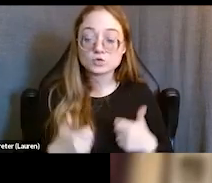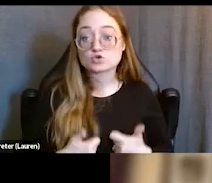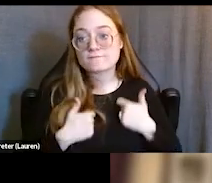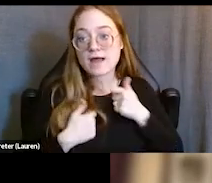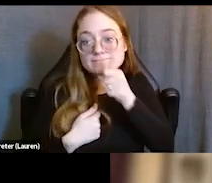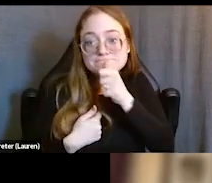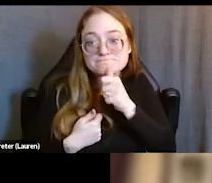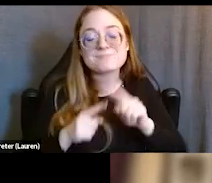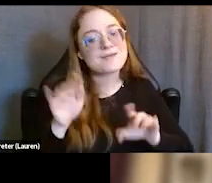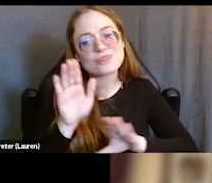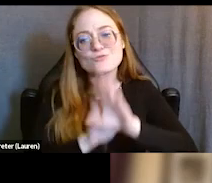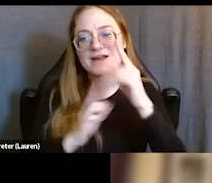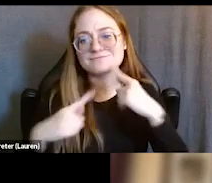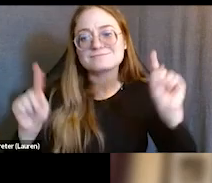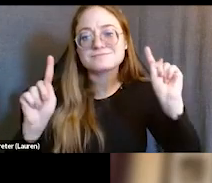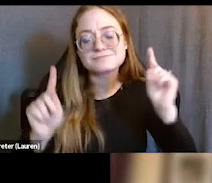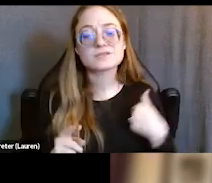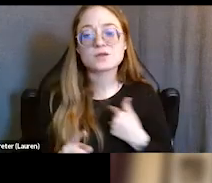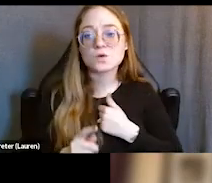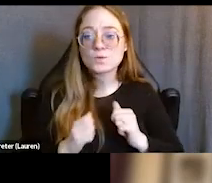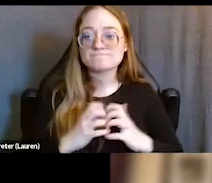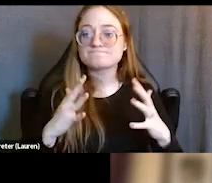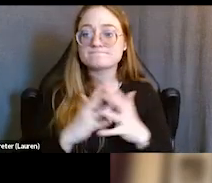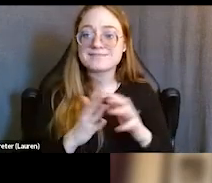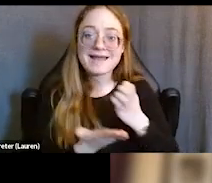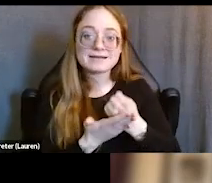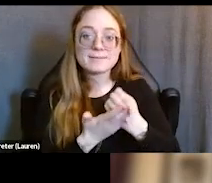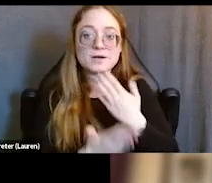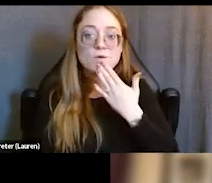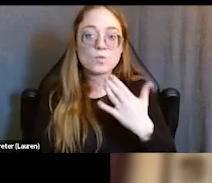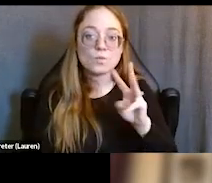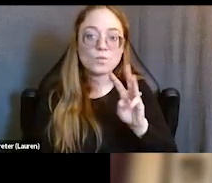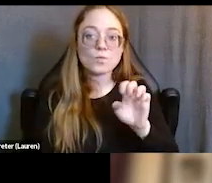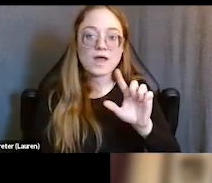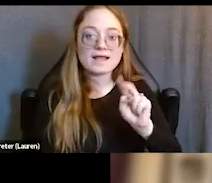We have launched an economic wellness initiative that aims to educate people